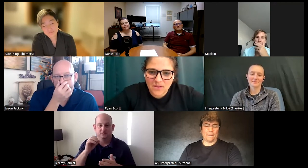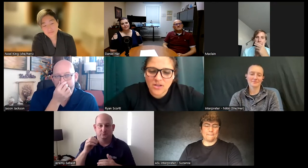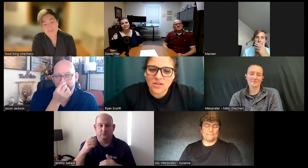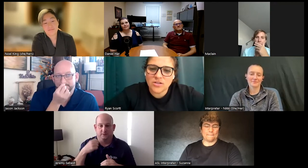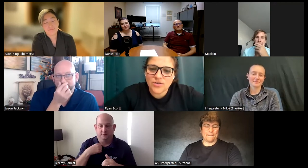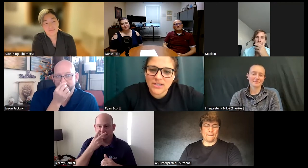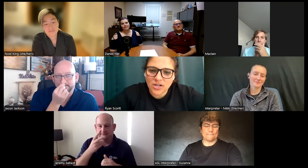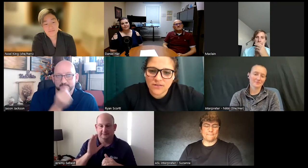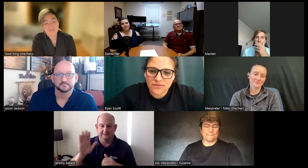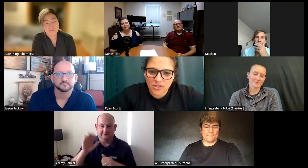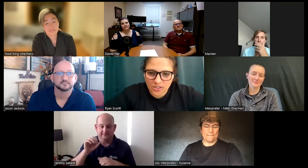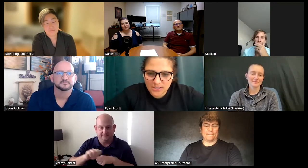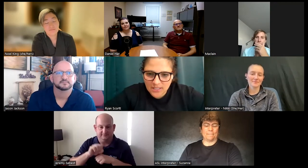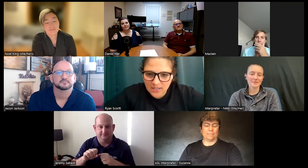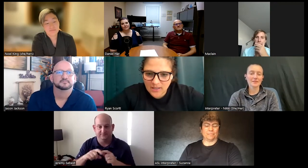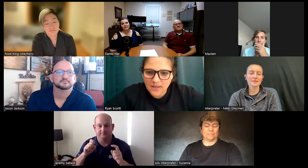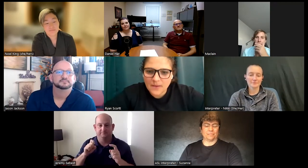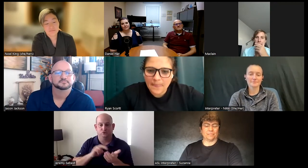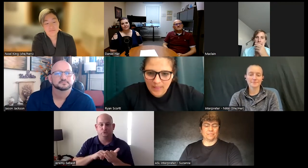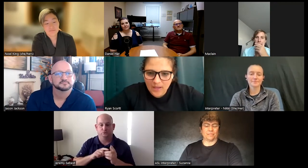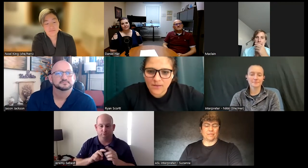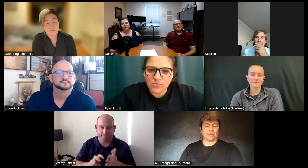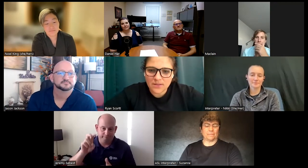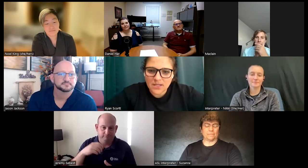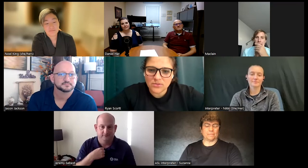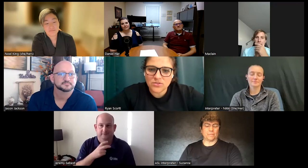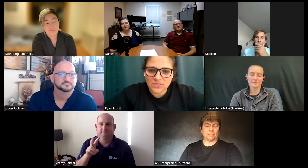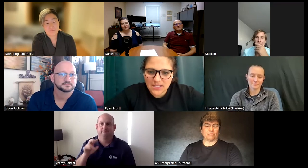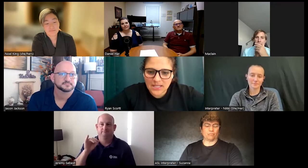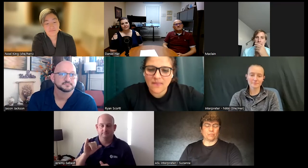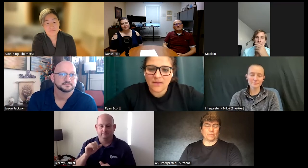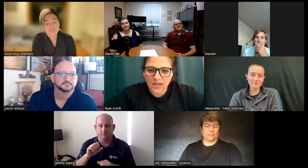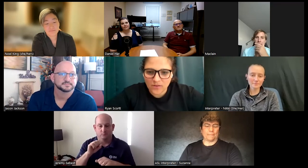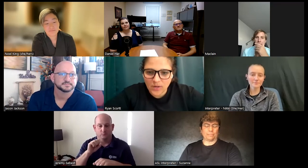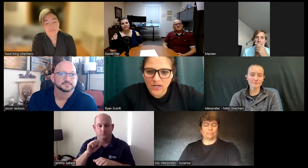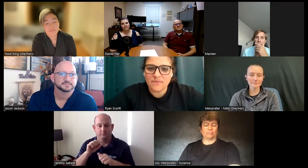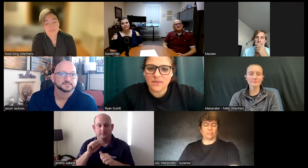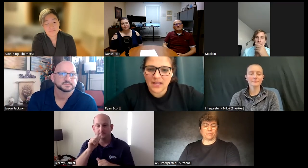the director of nursing uh really being able to see them kind of work up the